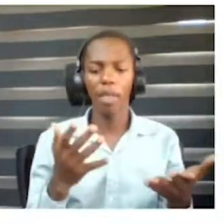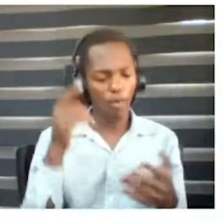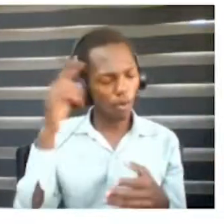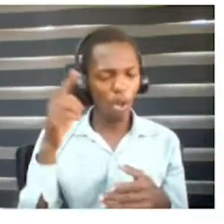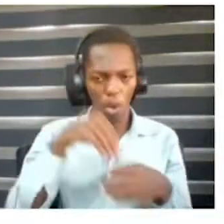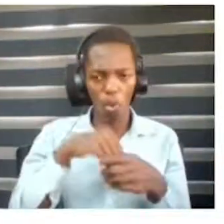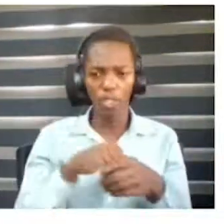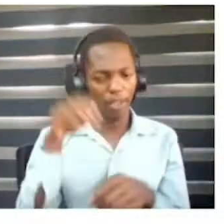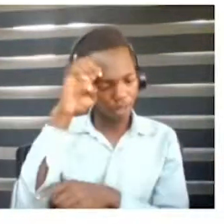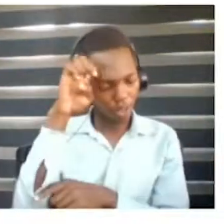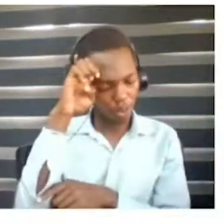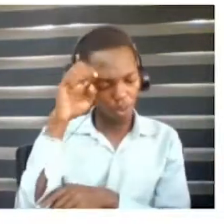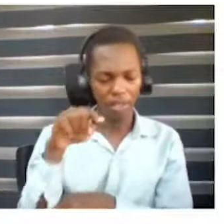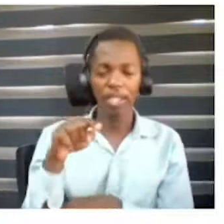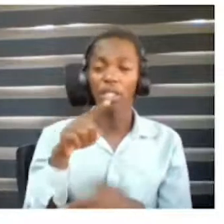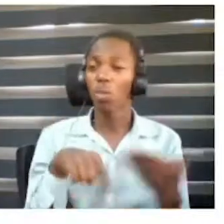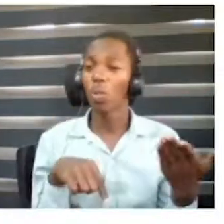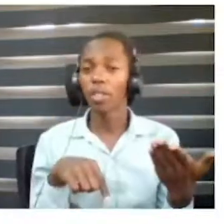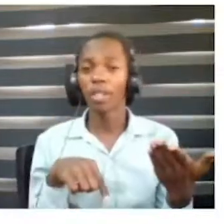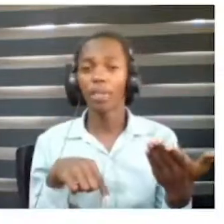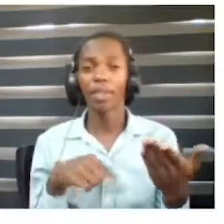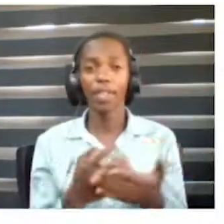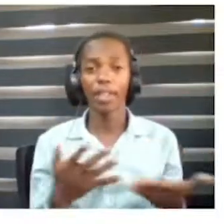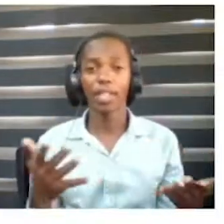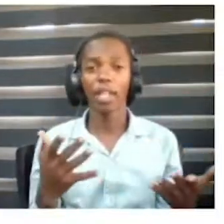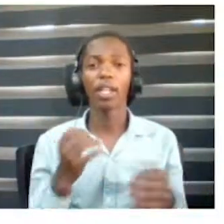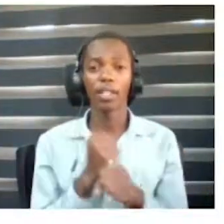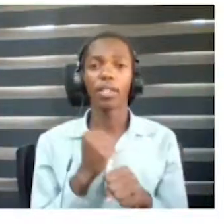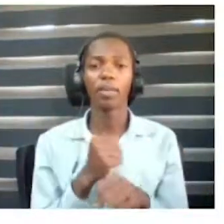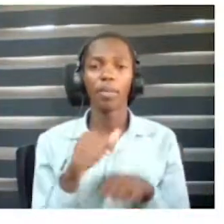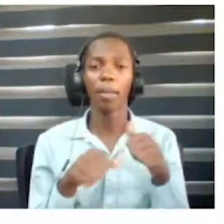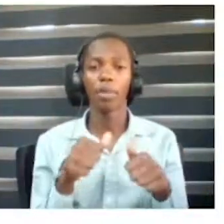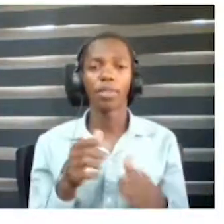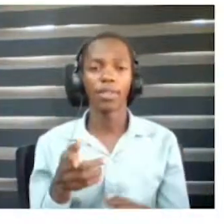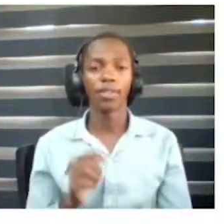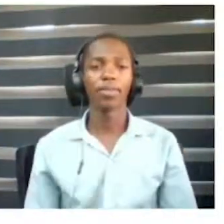That is what device and what our project is about.